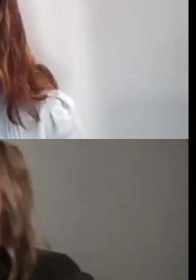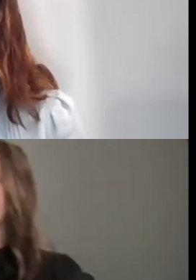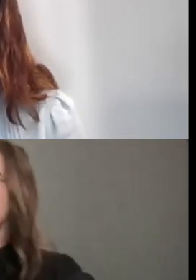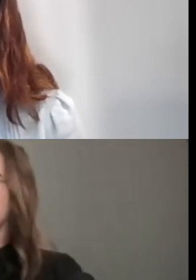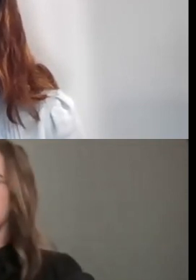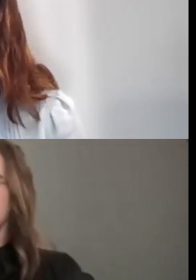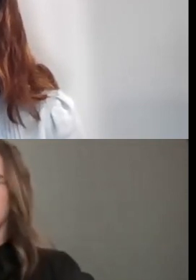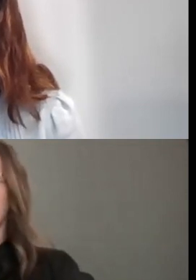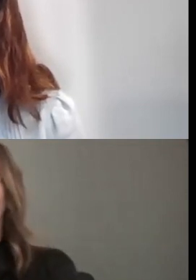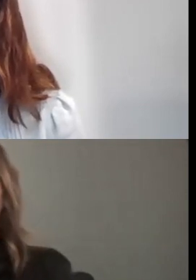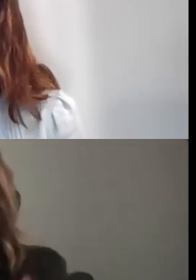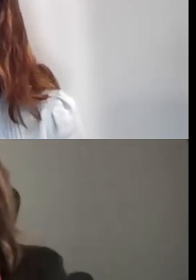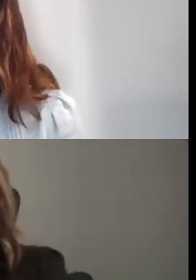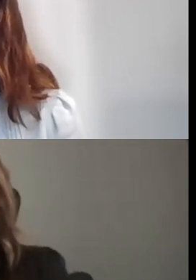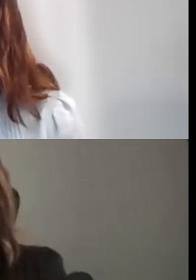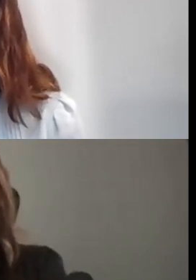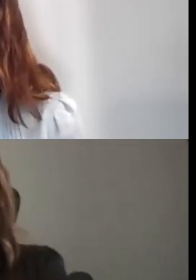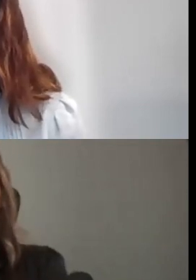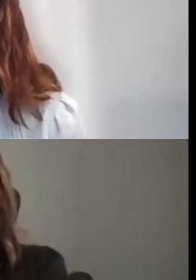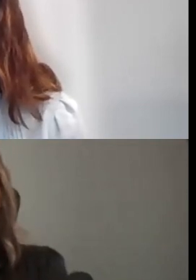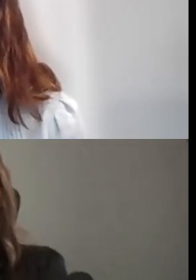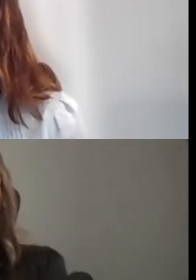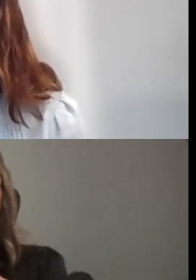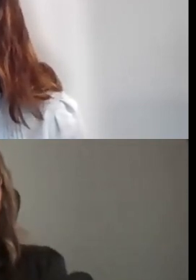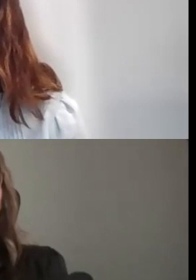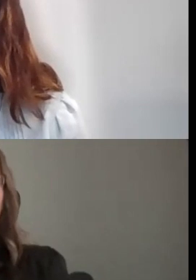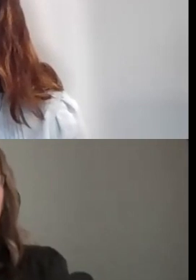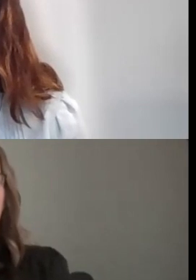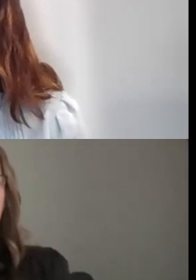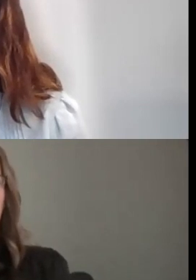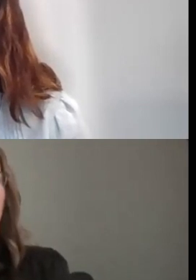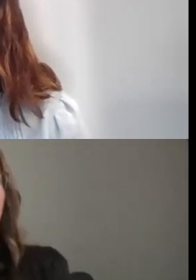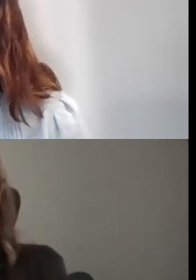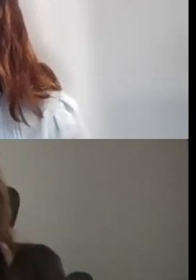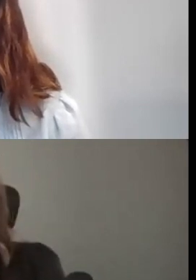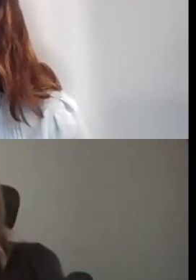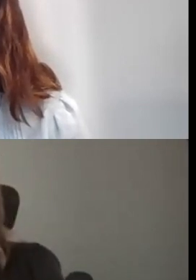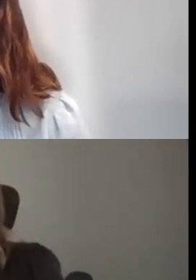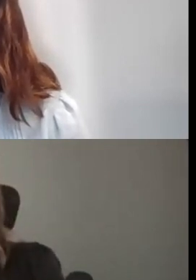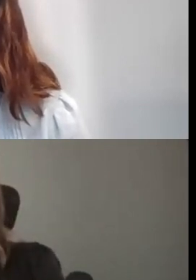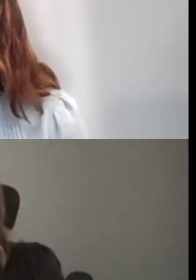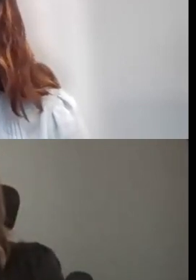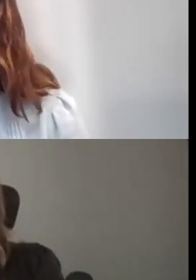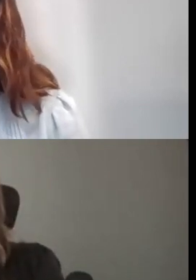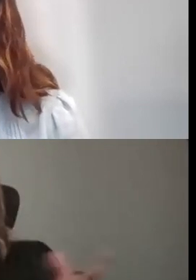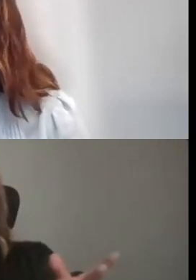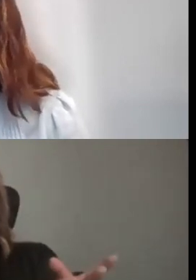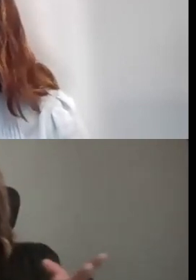WE ALSO RECEIVED A QUESTION ABOUT IF THE POWERPOINT WILL BE AVAILABLE FOR DISTRIBUTION TO PARTICIPANTS AFTER THE SESSION.